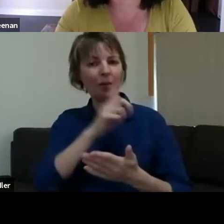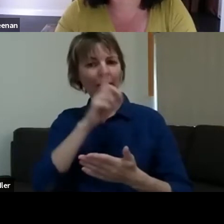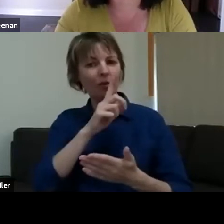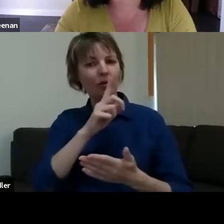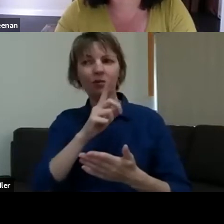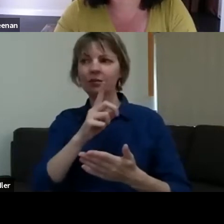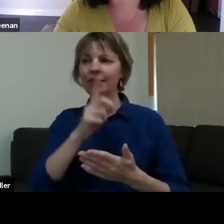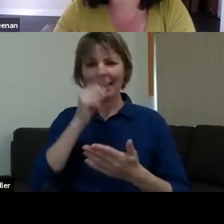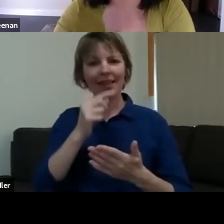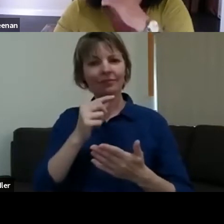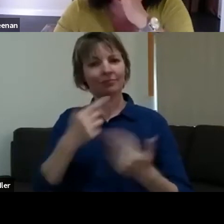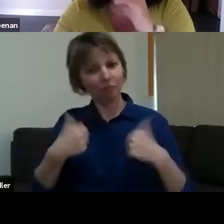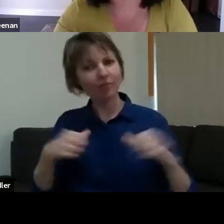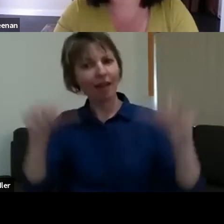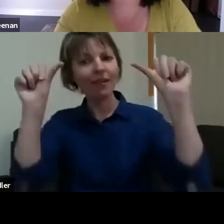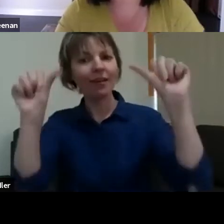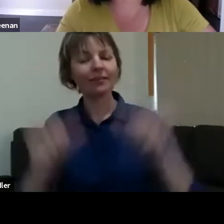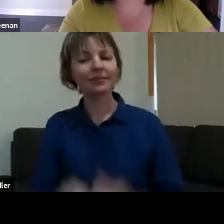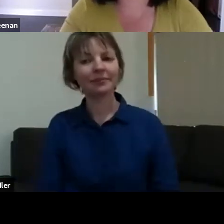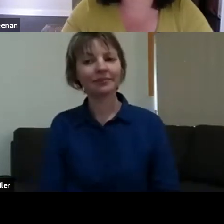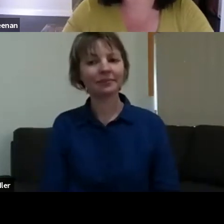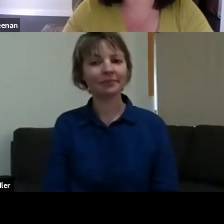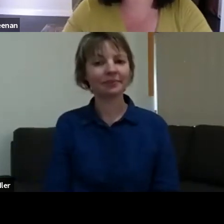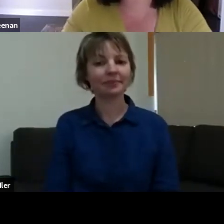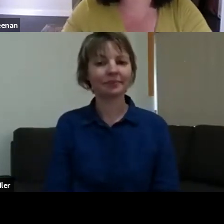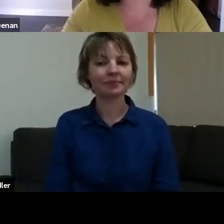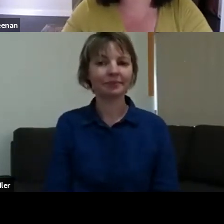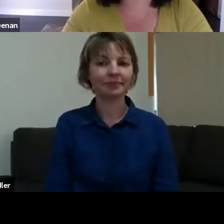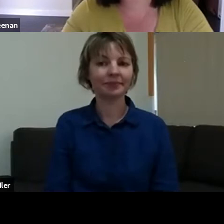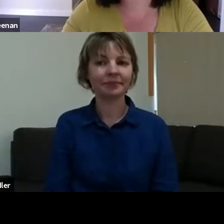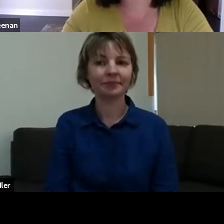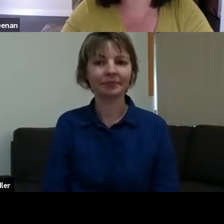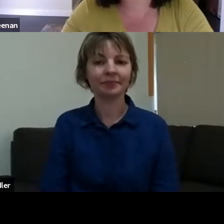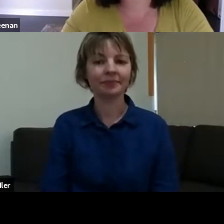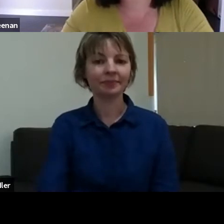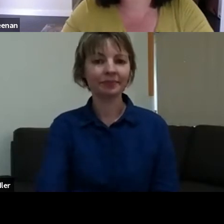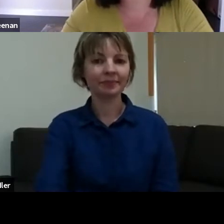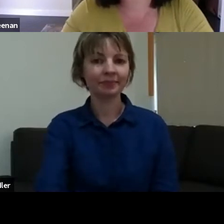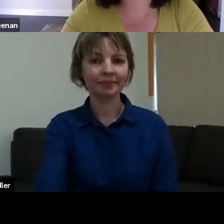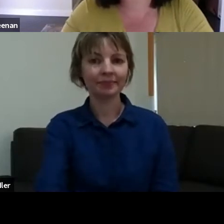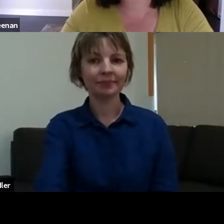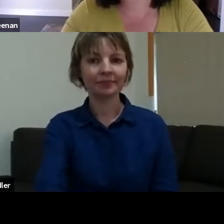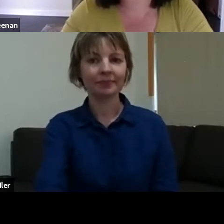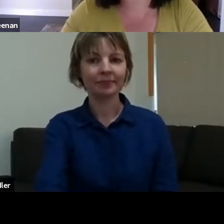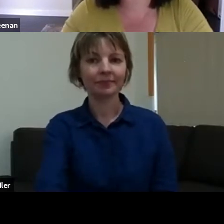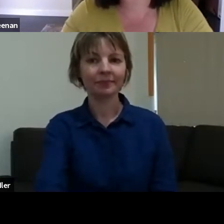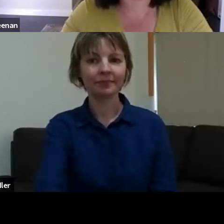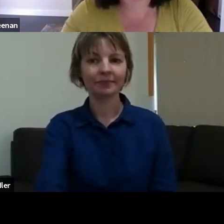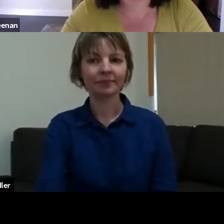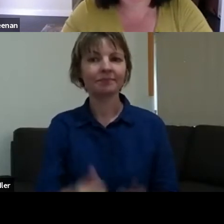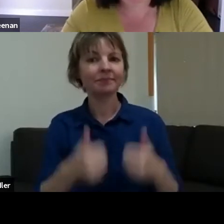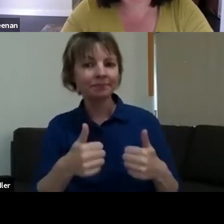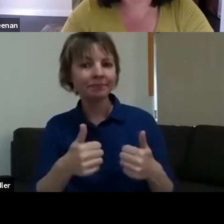recovery. >> Great. Thank you, everyone. I've just - we have run